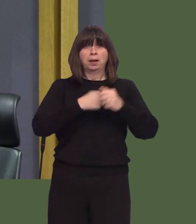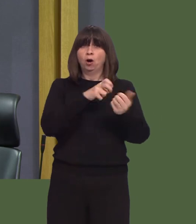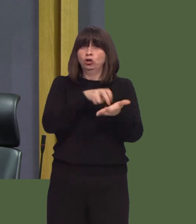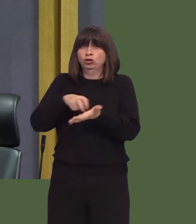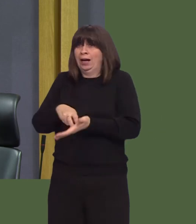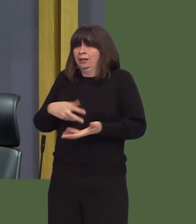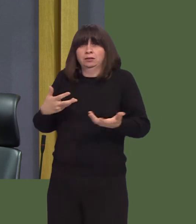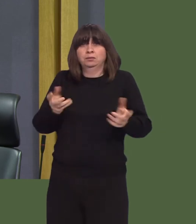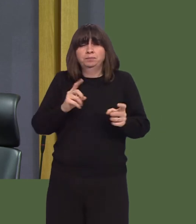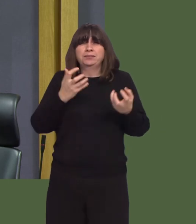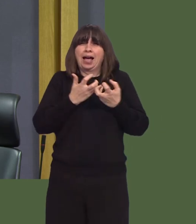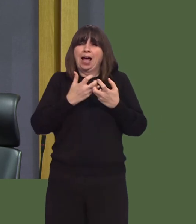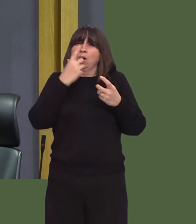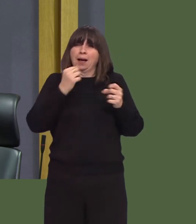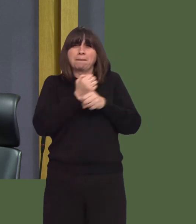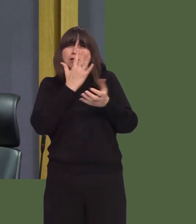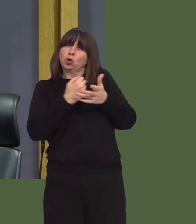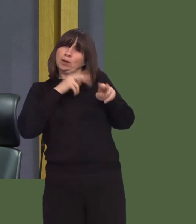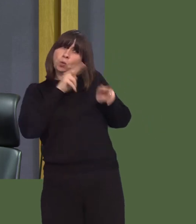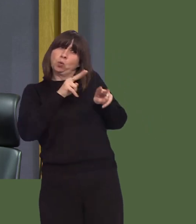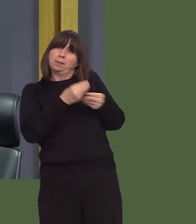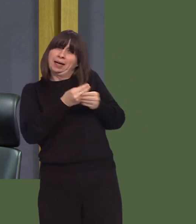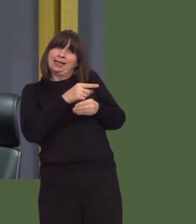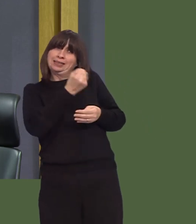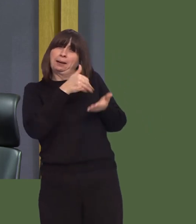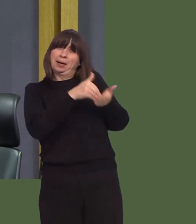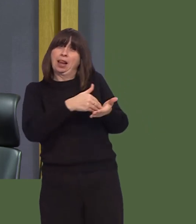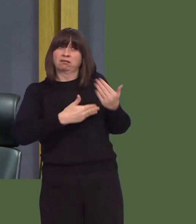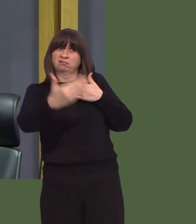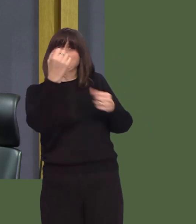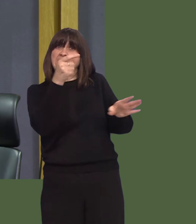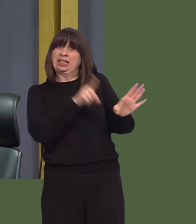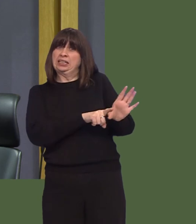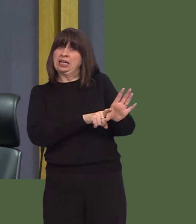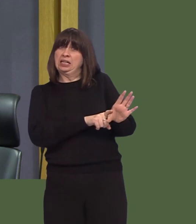and how we can scrutinise that moneyóbecause of course 10 years is a long way away, and